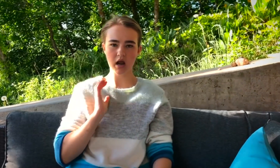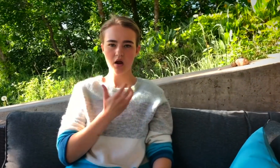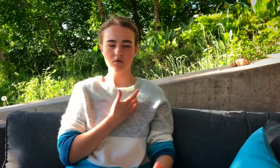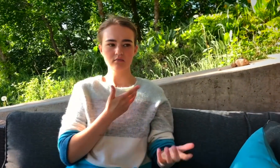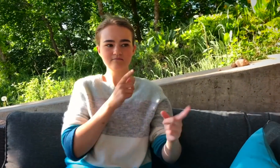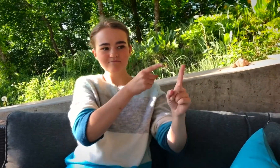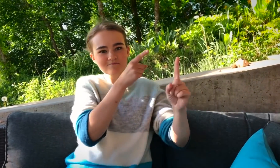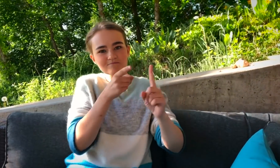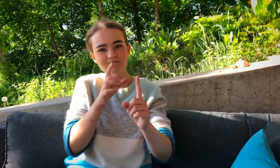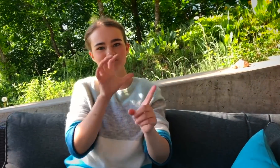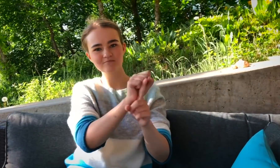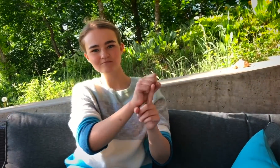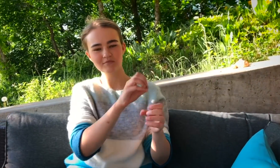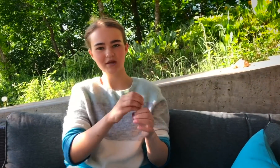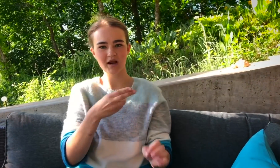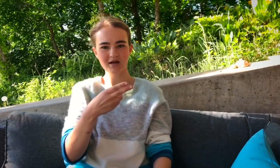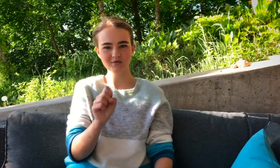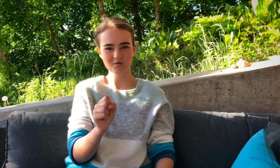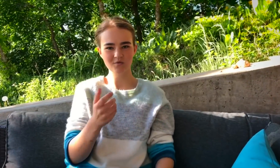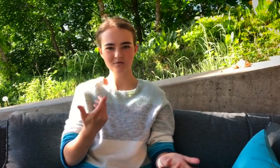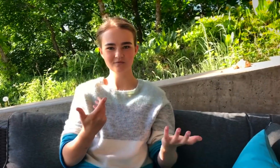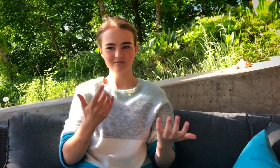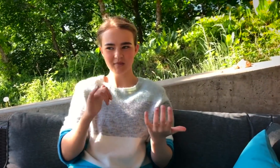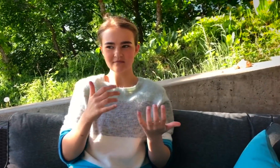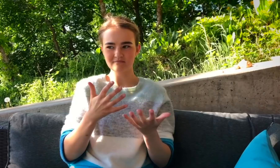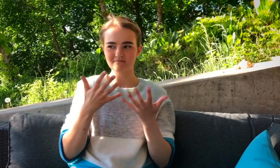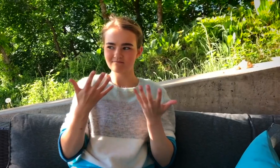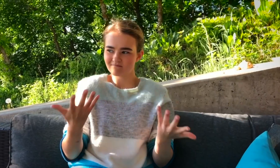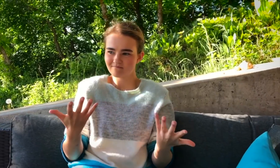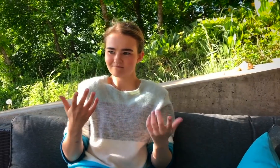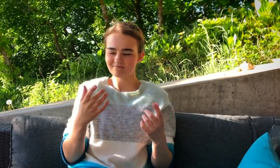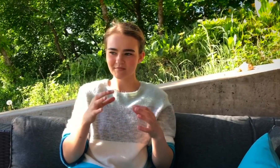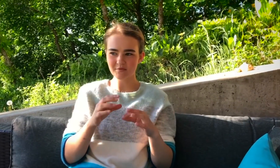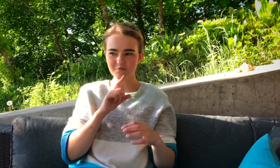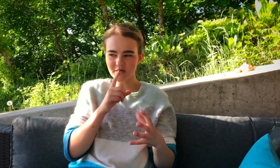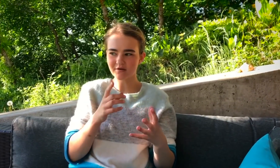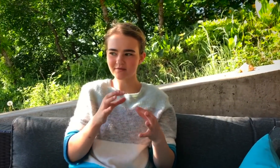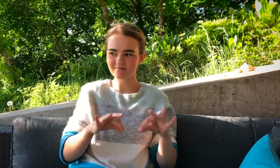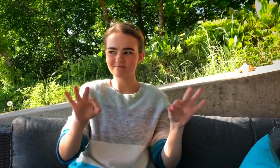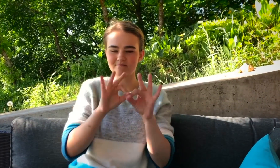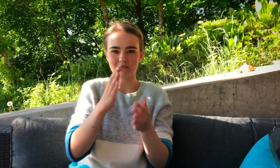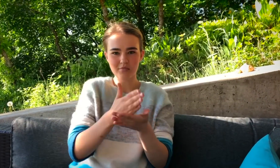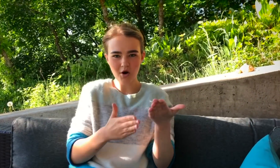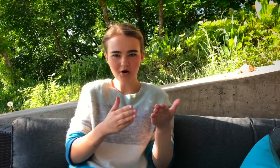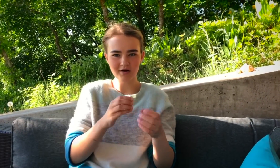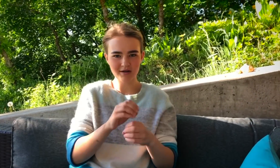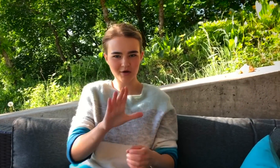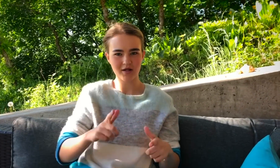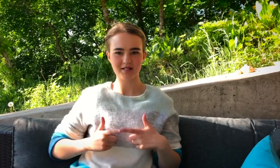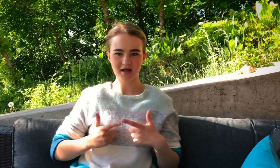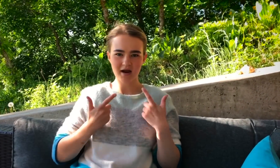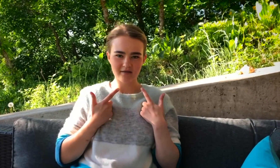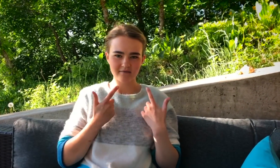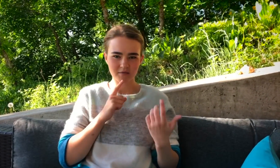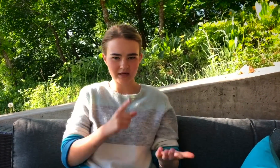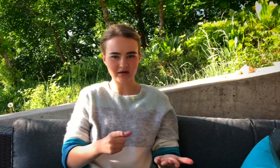ACHIEVEMENTS IN HIGH SCHOOL. THIS IS A REALLY IMPORTANT PART OF YOUR LIFE,